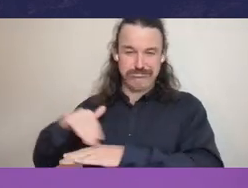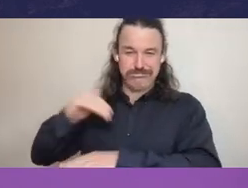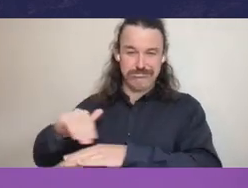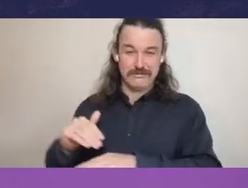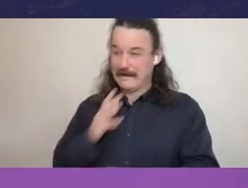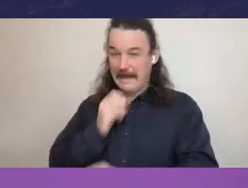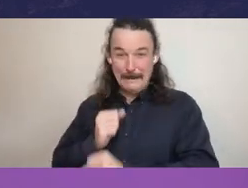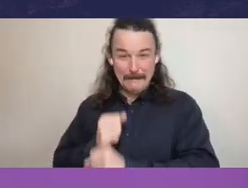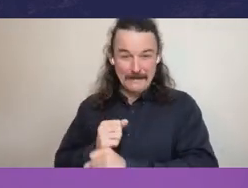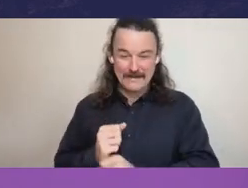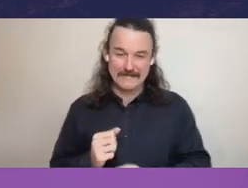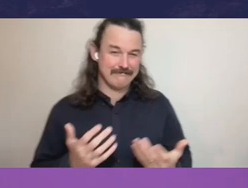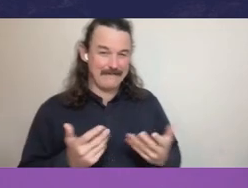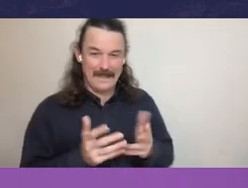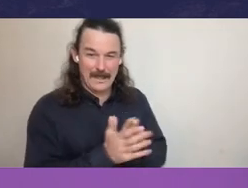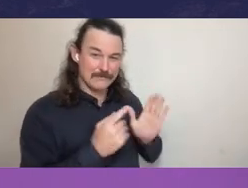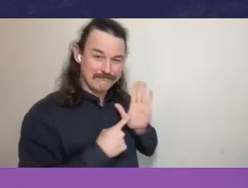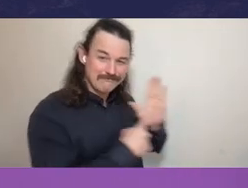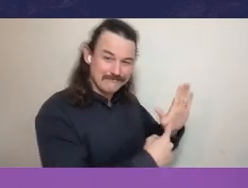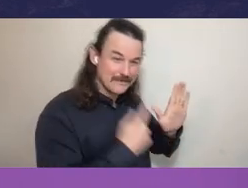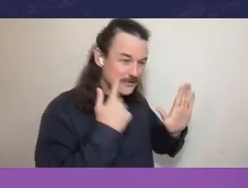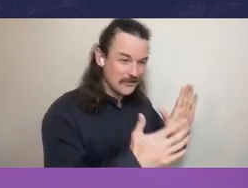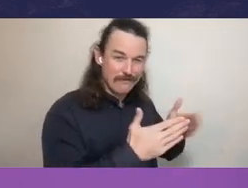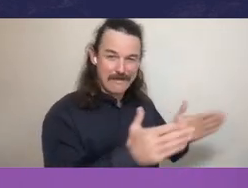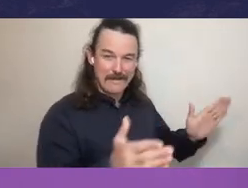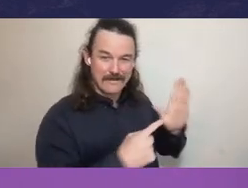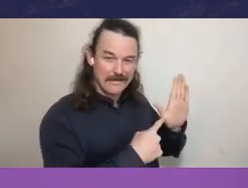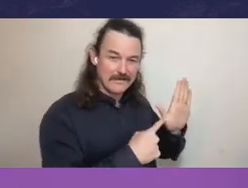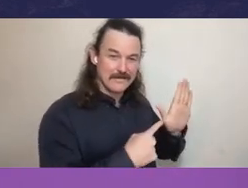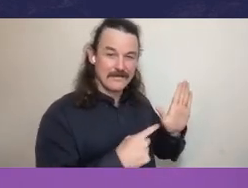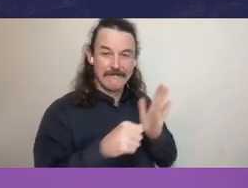our service performance information, even our financial information,